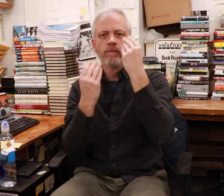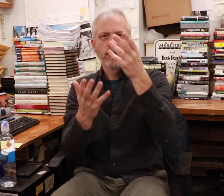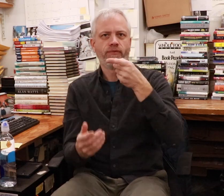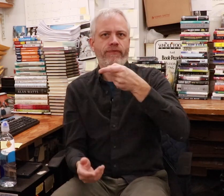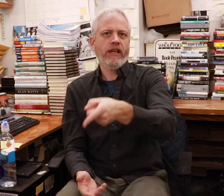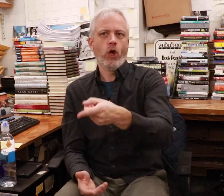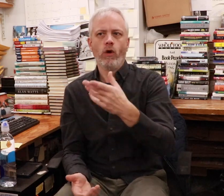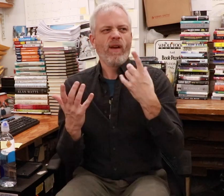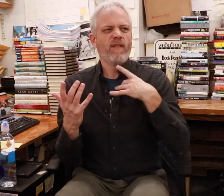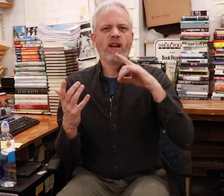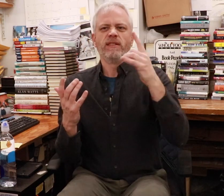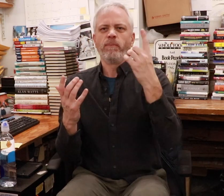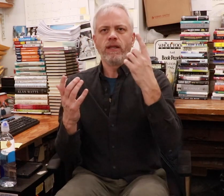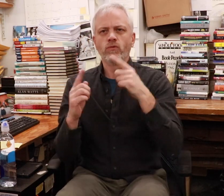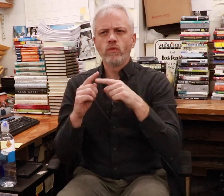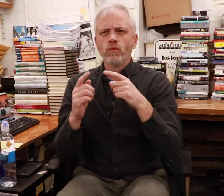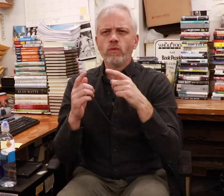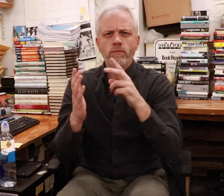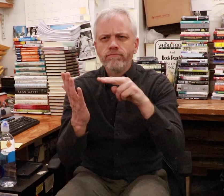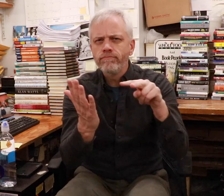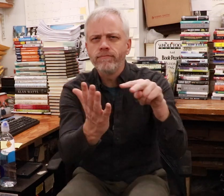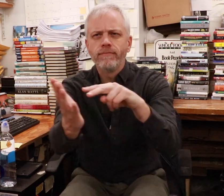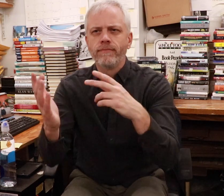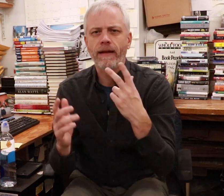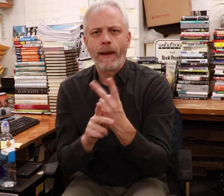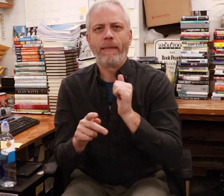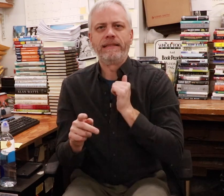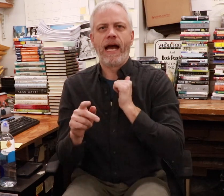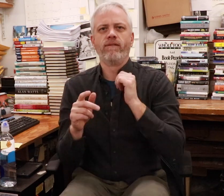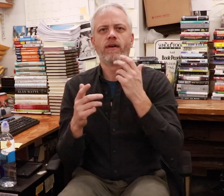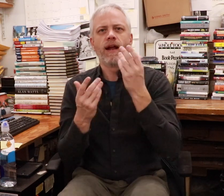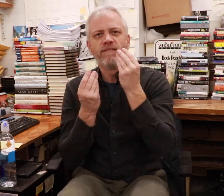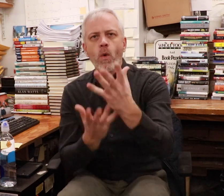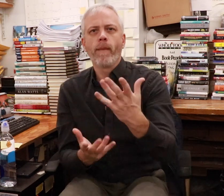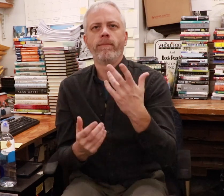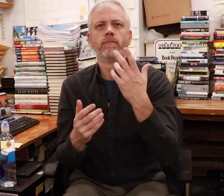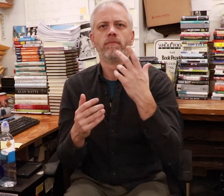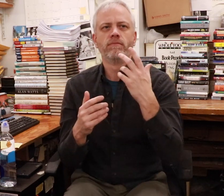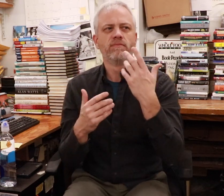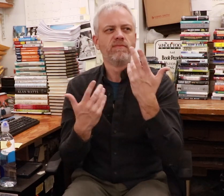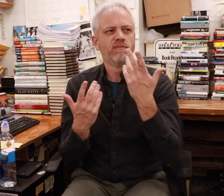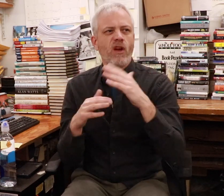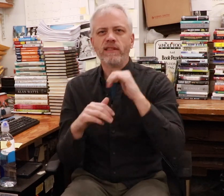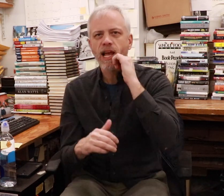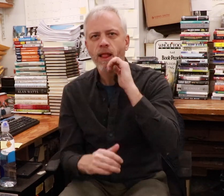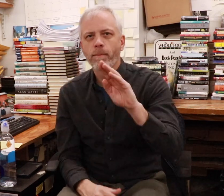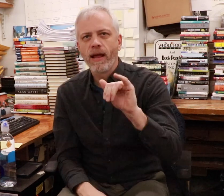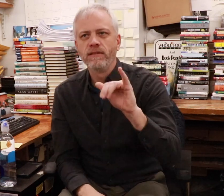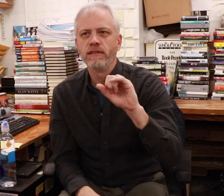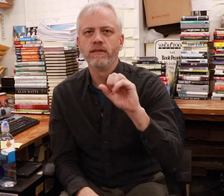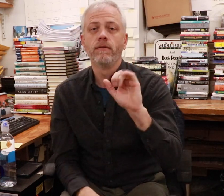I always find something new to read and keep myself informed on a daily basis.